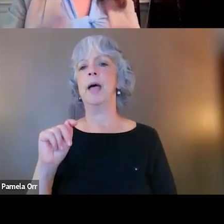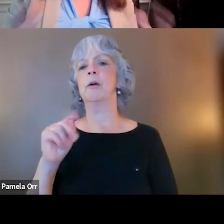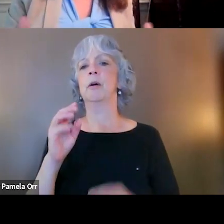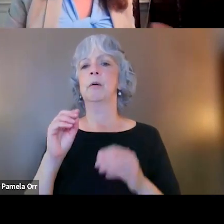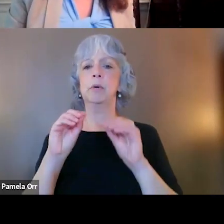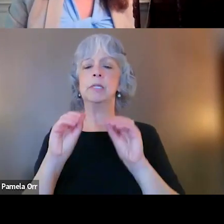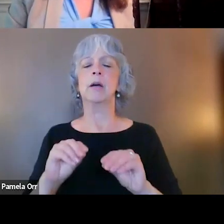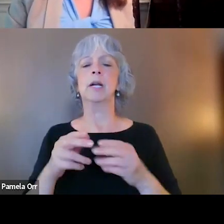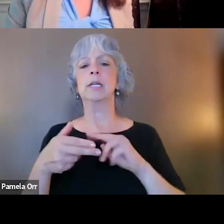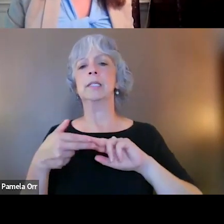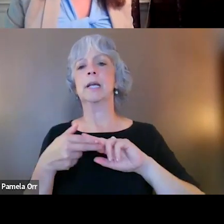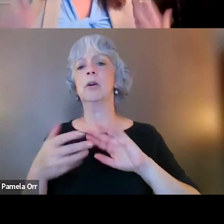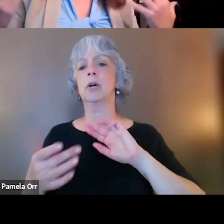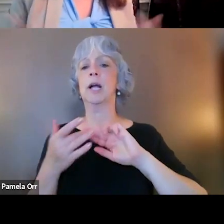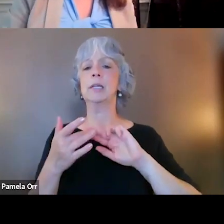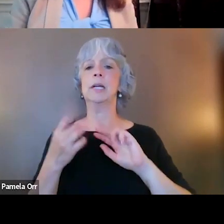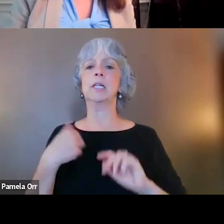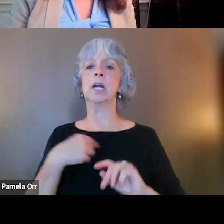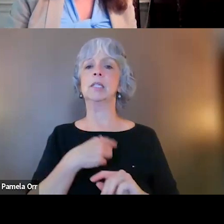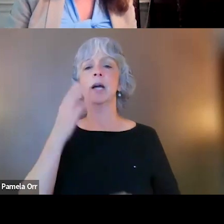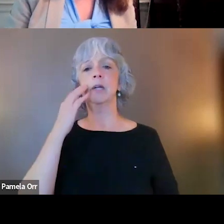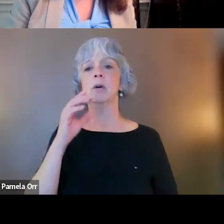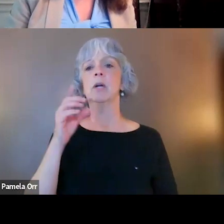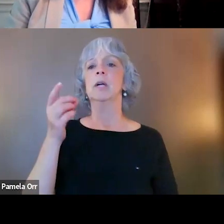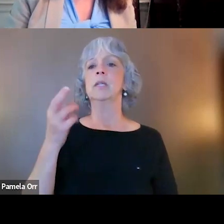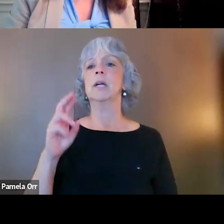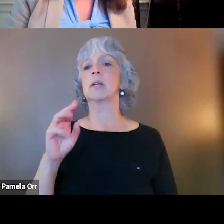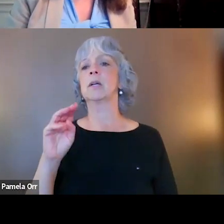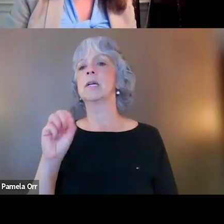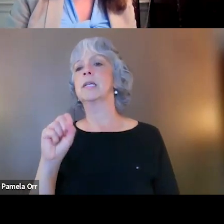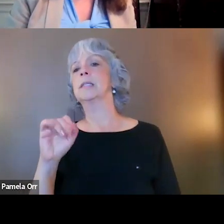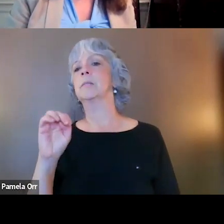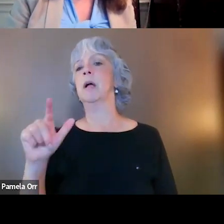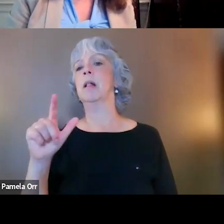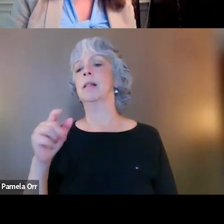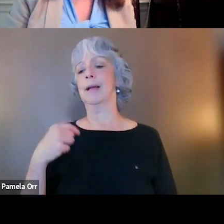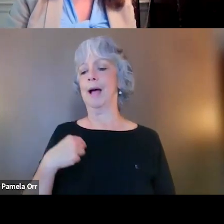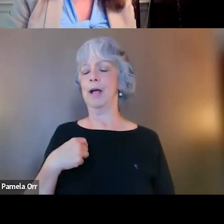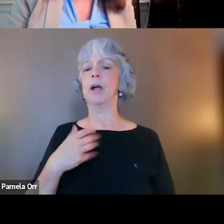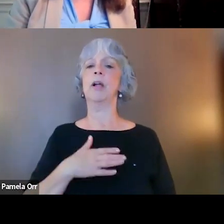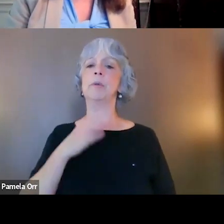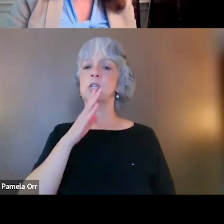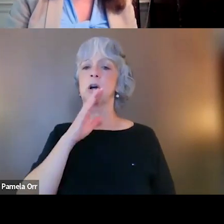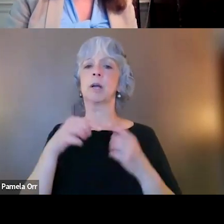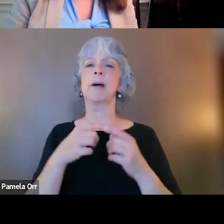and also reach out to us. I know, you know, Dr. Stimmel and I are always happy to talk with you all about any of the things that we've talked about.